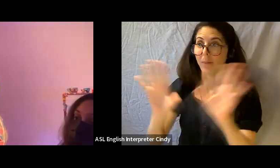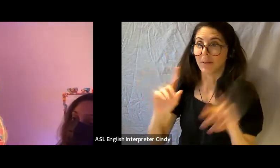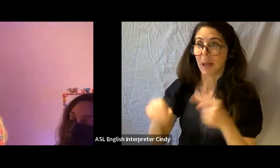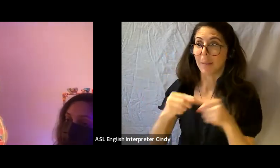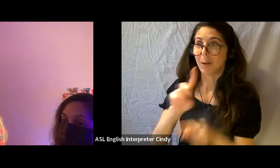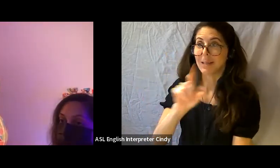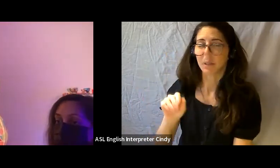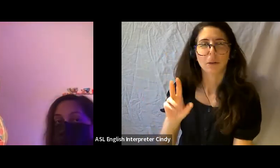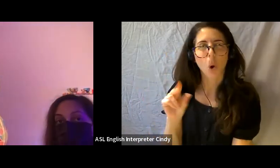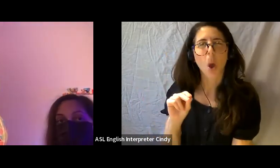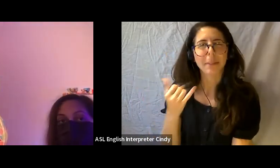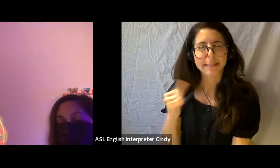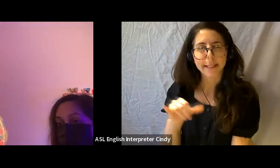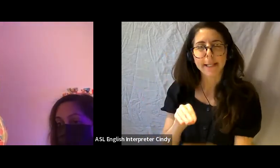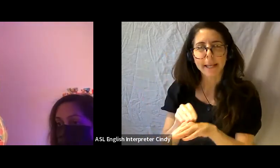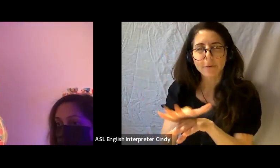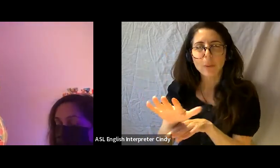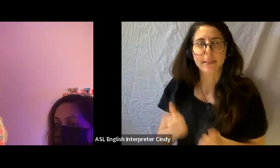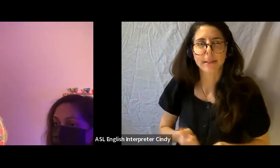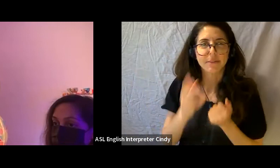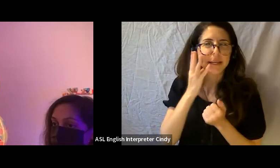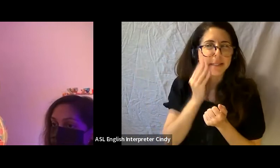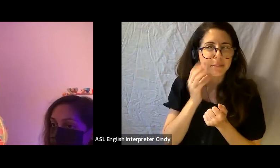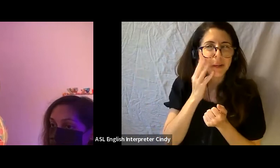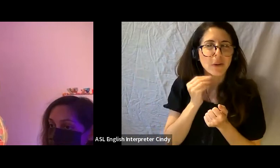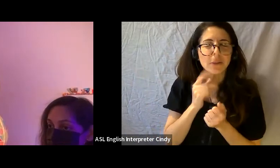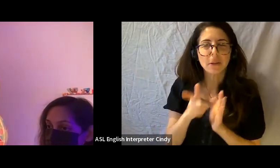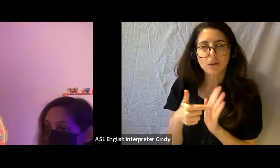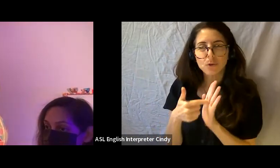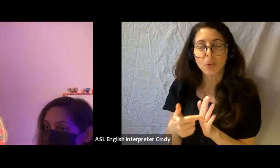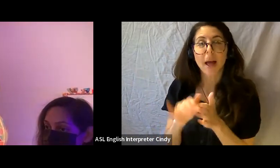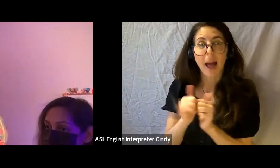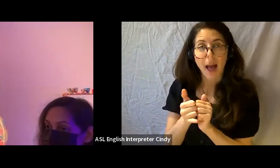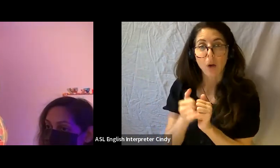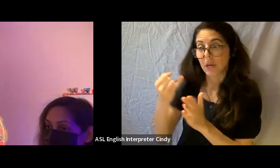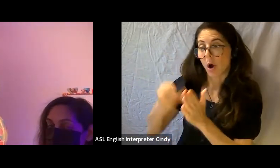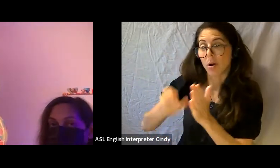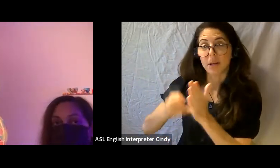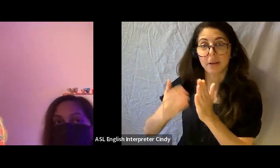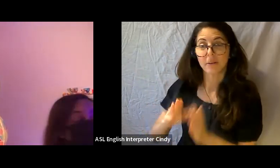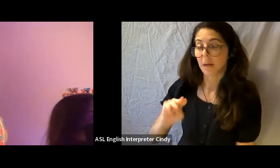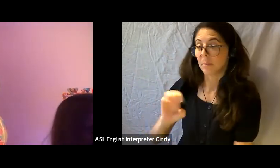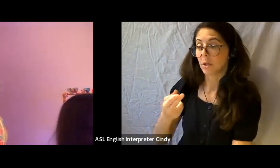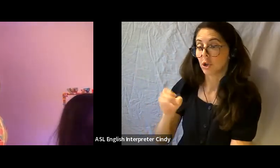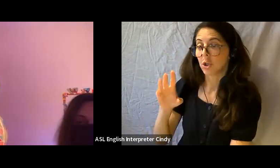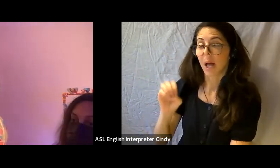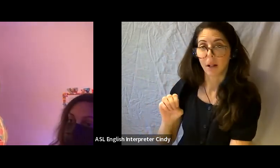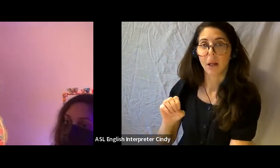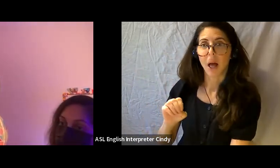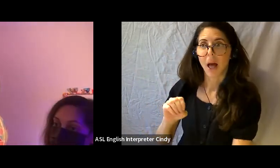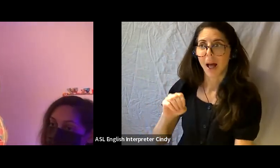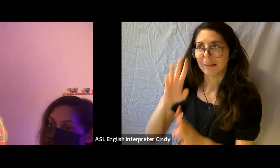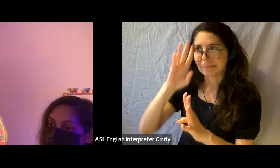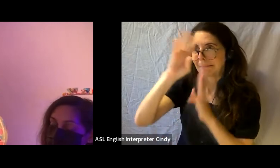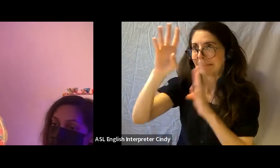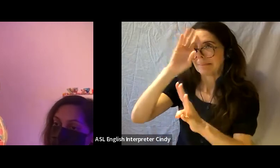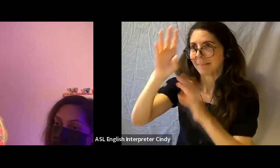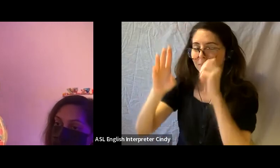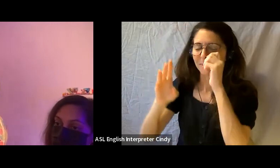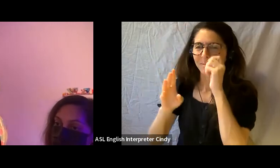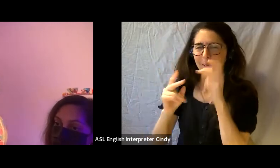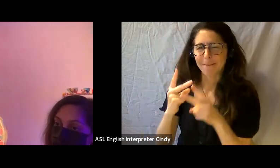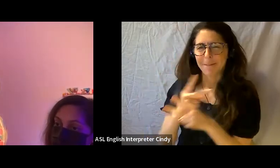it kind of demonstrates some of those ways that Michel has innovatively thought through the material he uses in his practice.